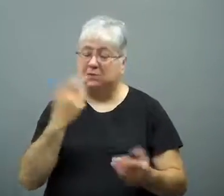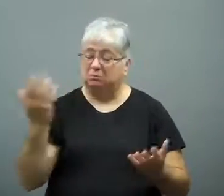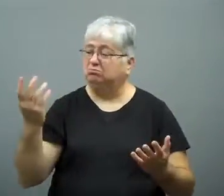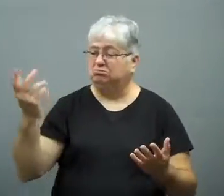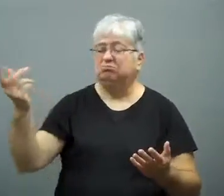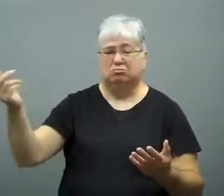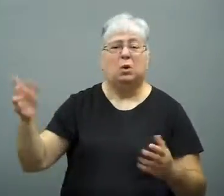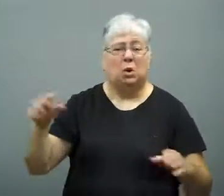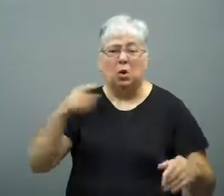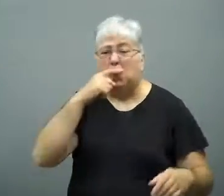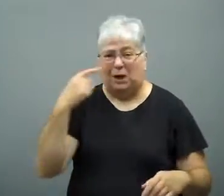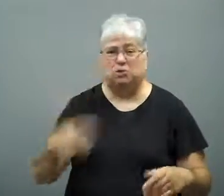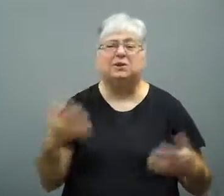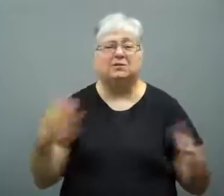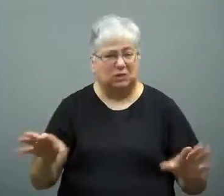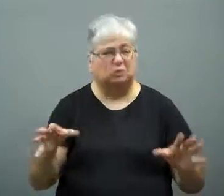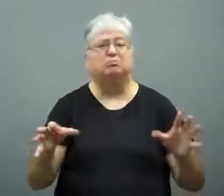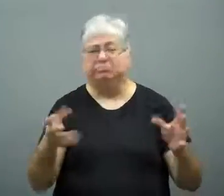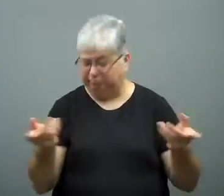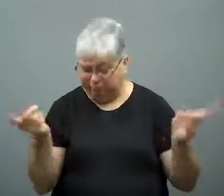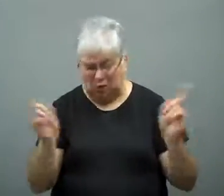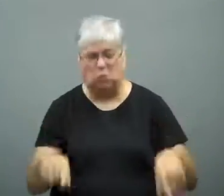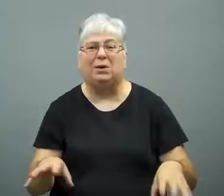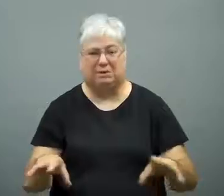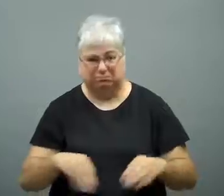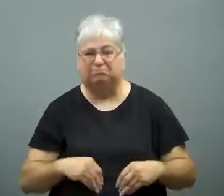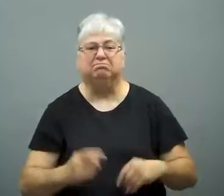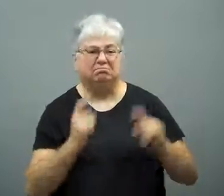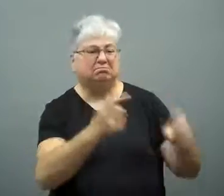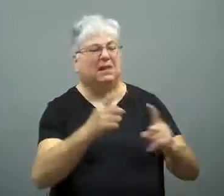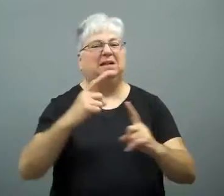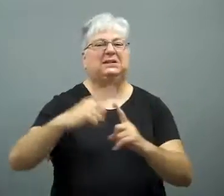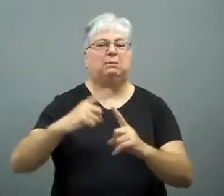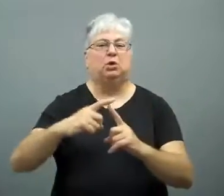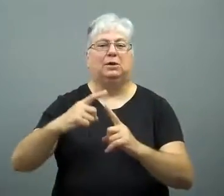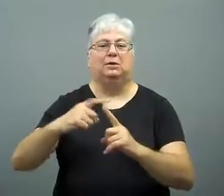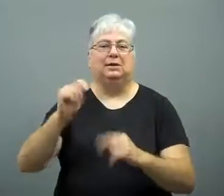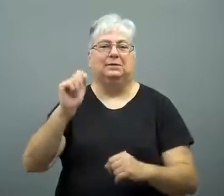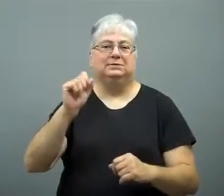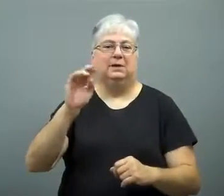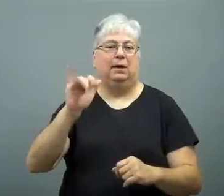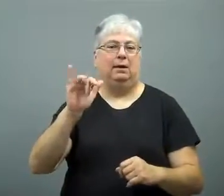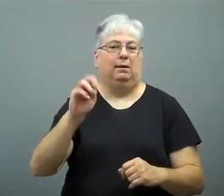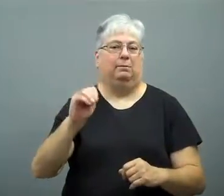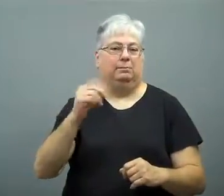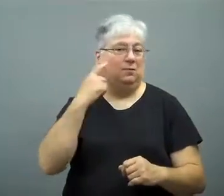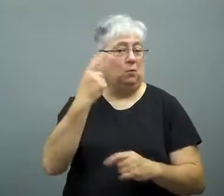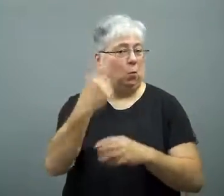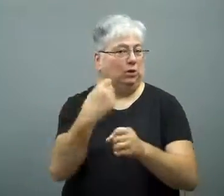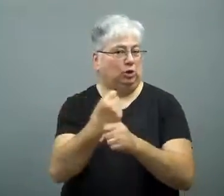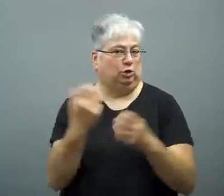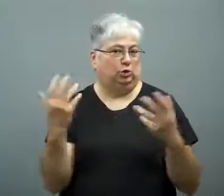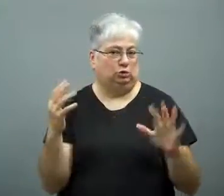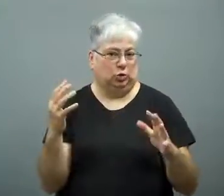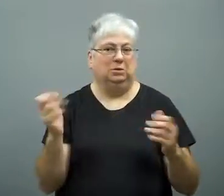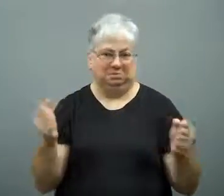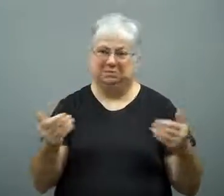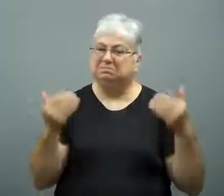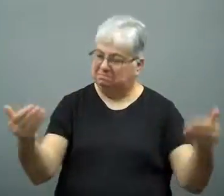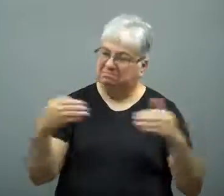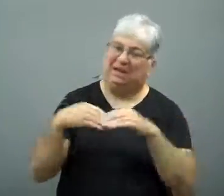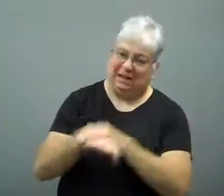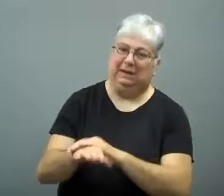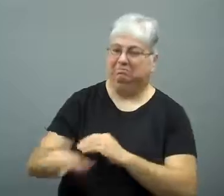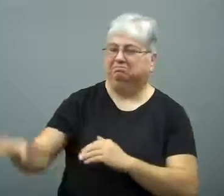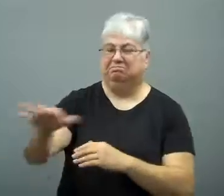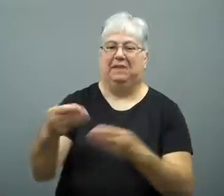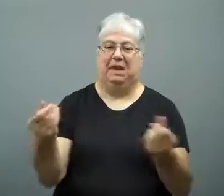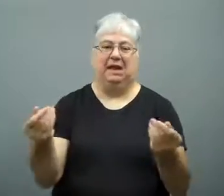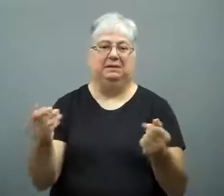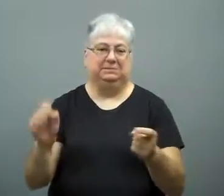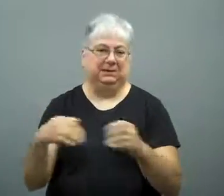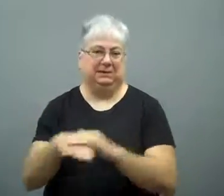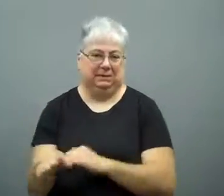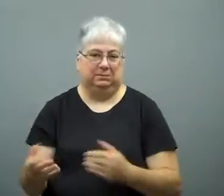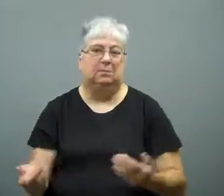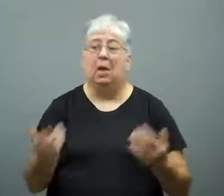announced Russia had granted temporary asylum for one year.